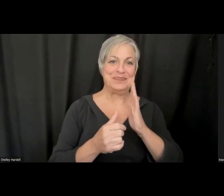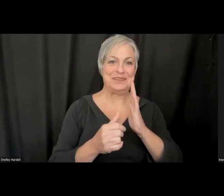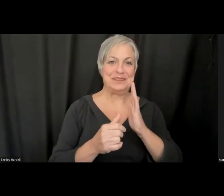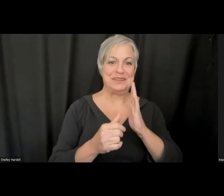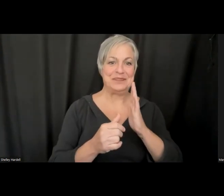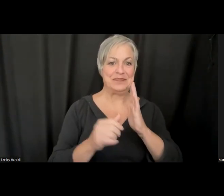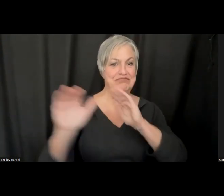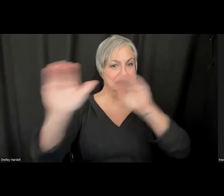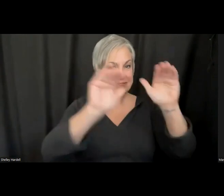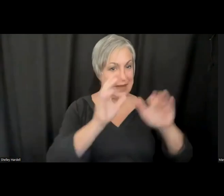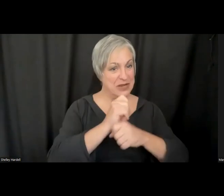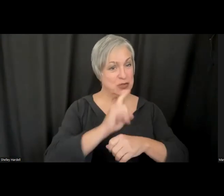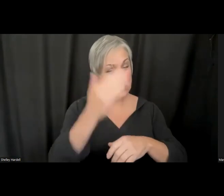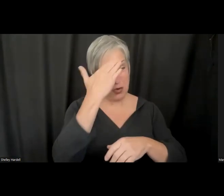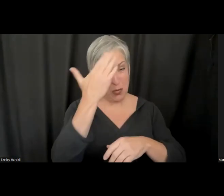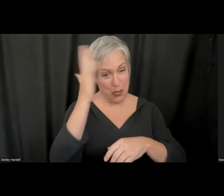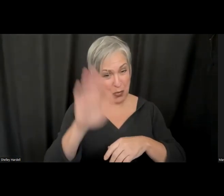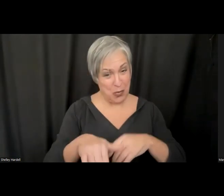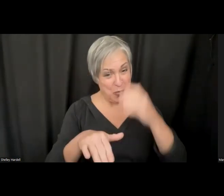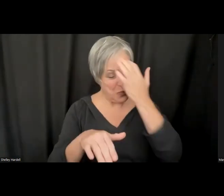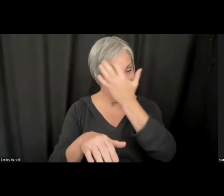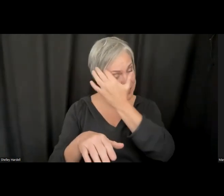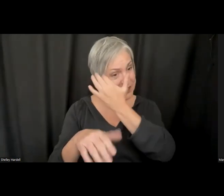everybody's attention, because the experiences that I have